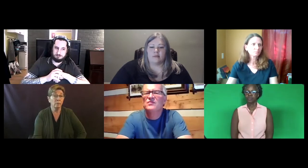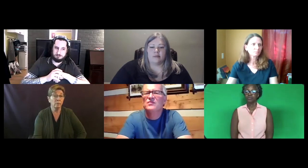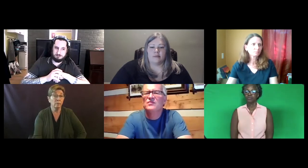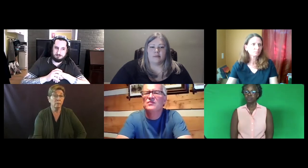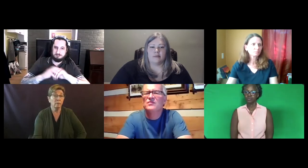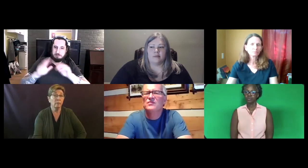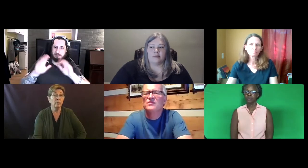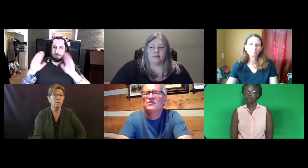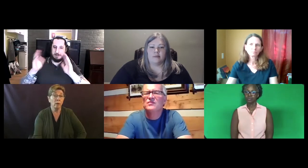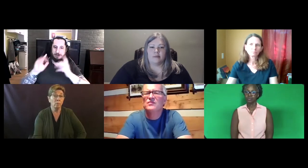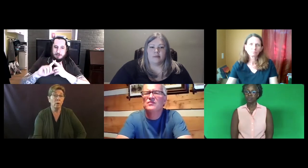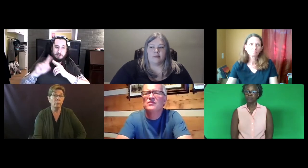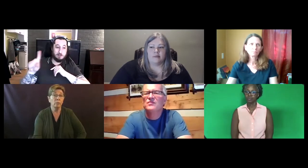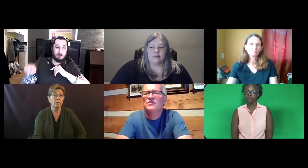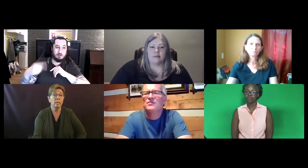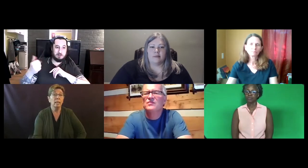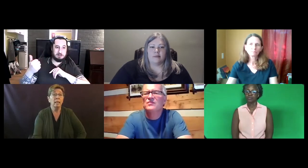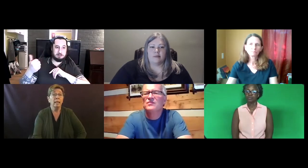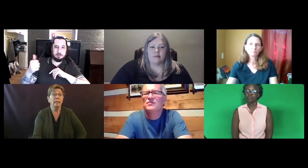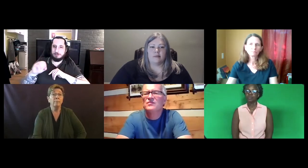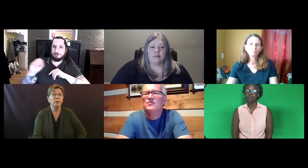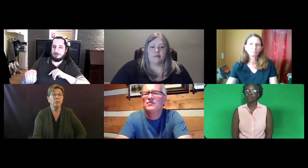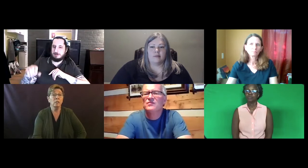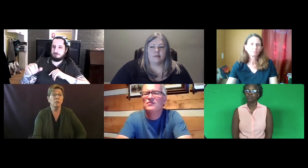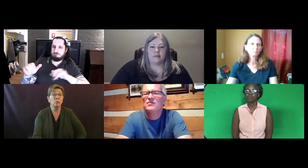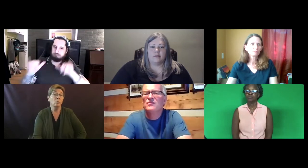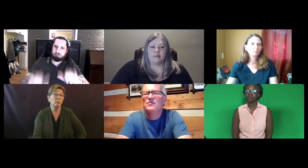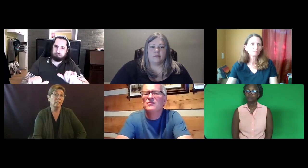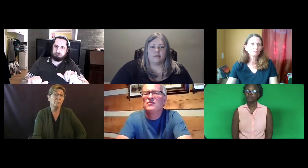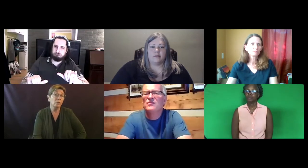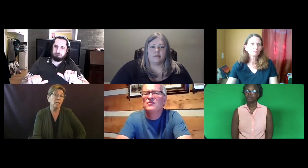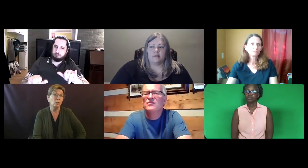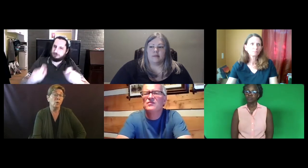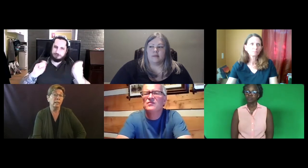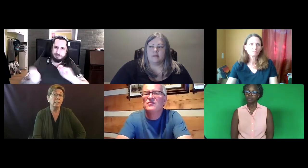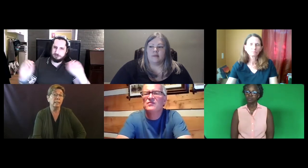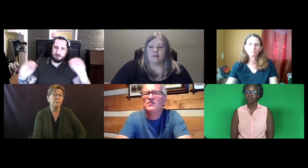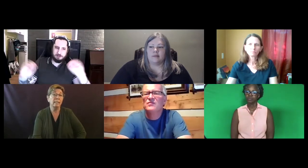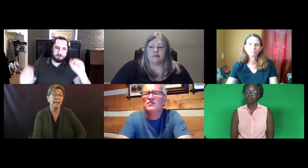options. They want more options in comparison to ten percent who wanted to keep it exactly the